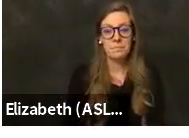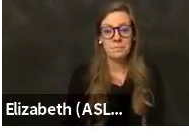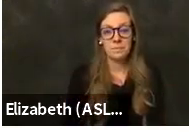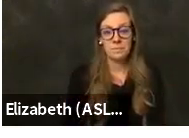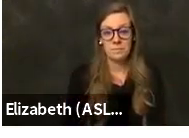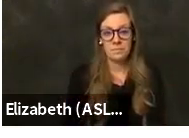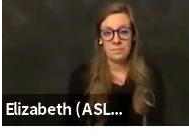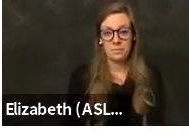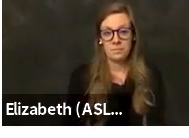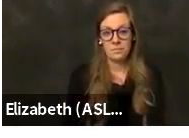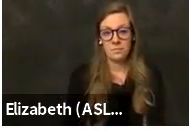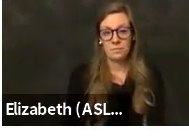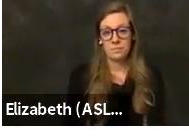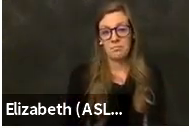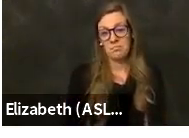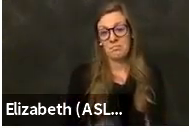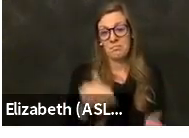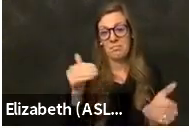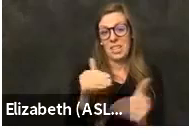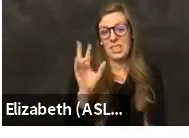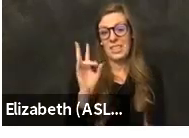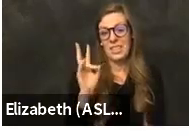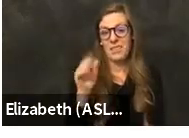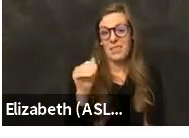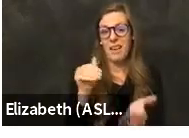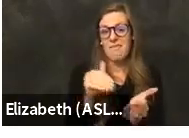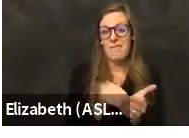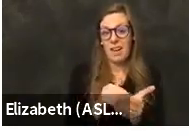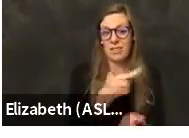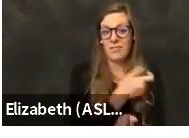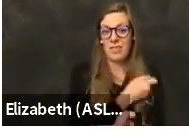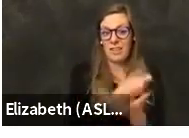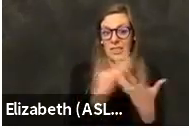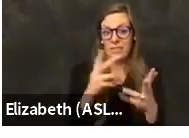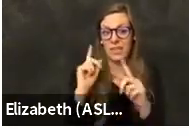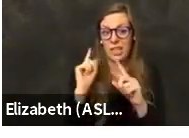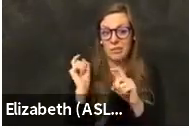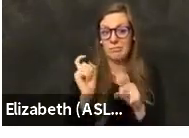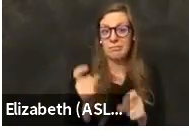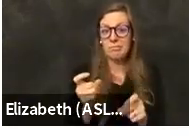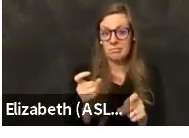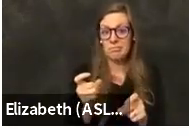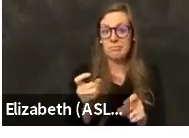nearly seventy five thousand vaccines as of February 10th.